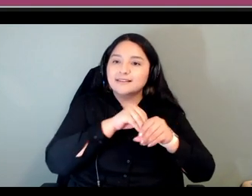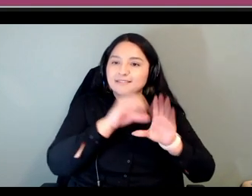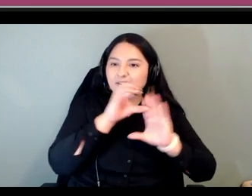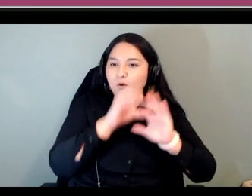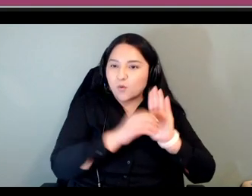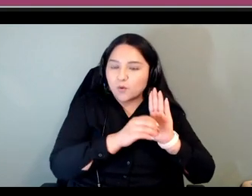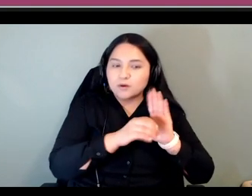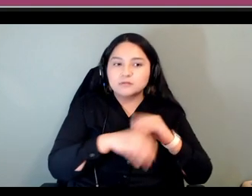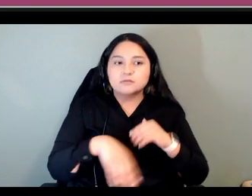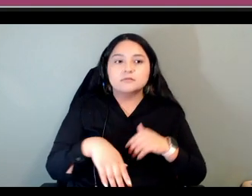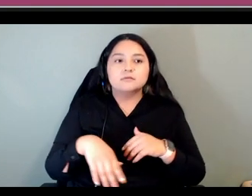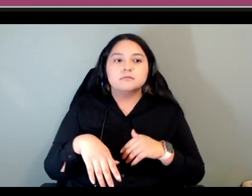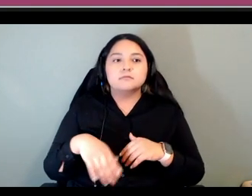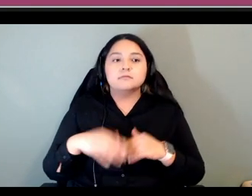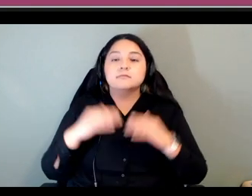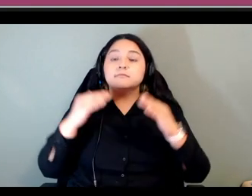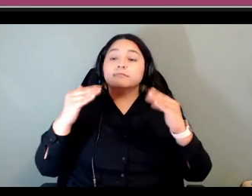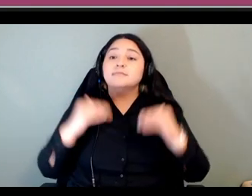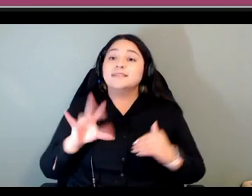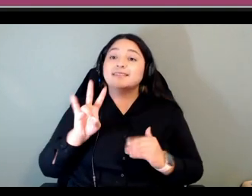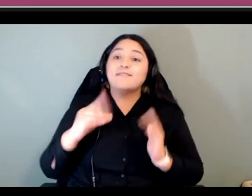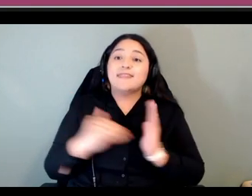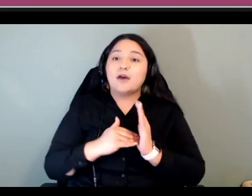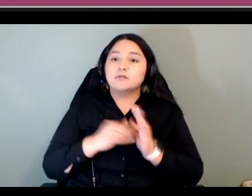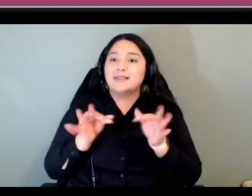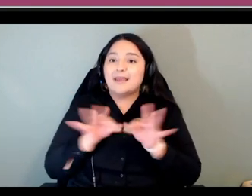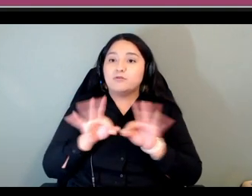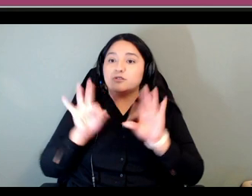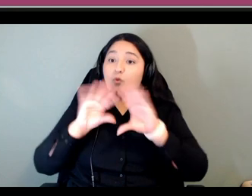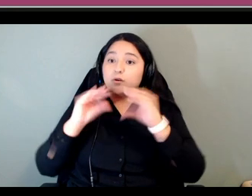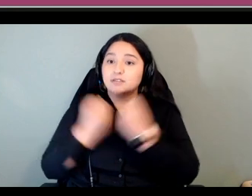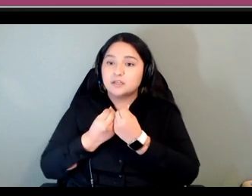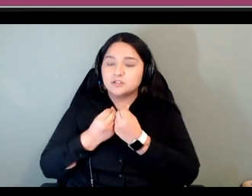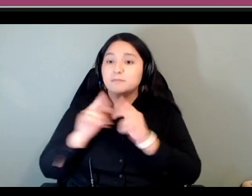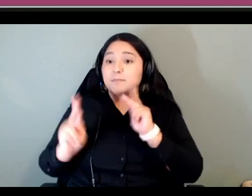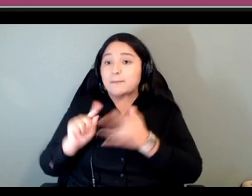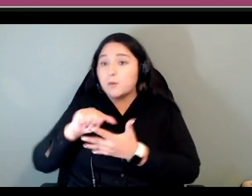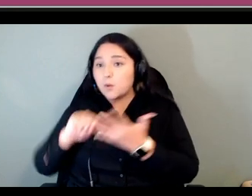7000 languages side of things um these are the the people that helped out with that we're